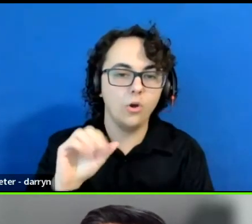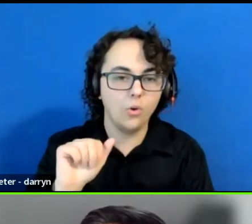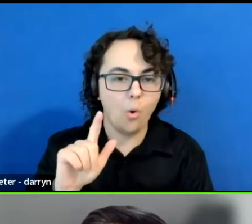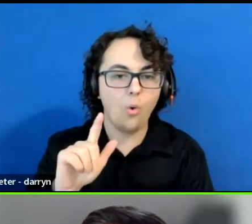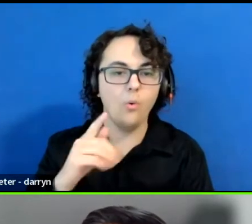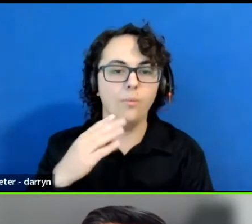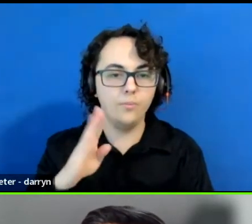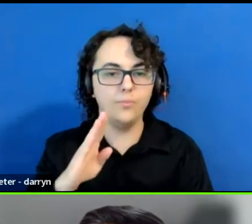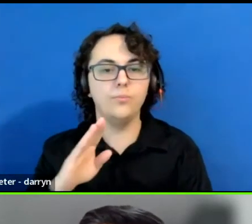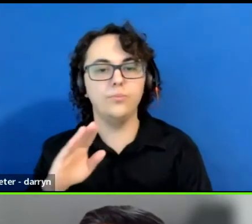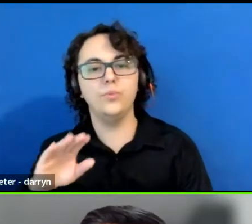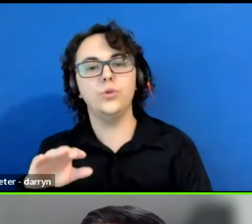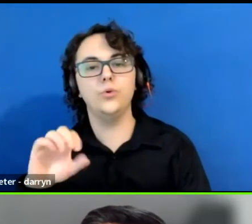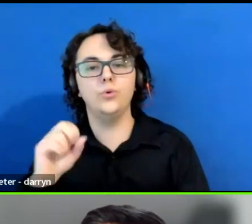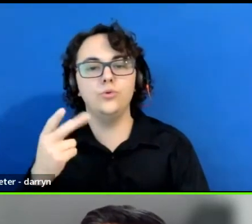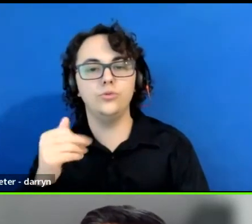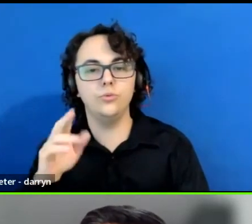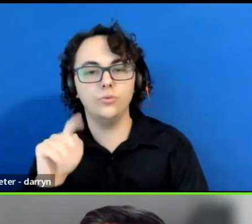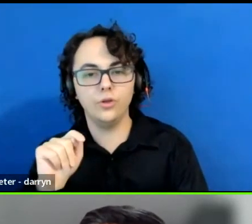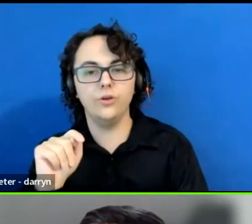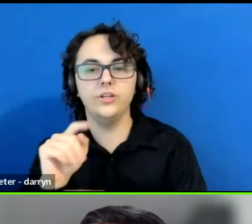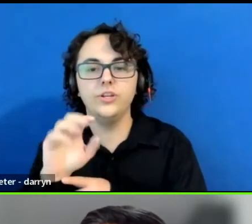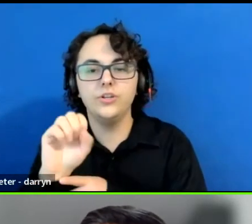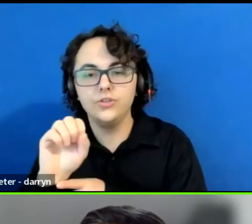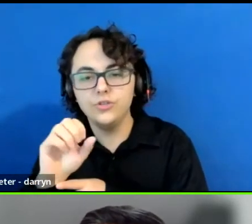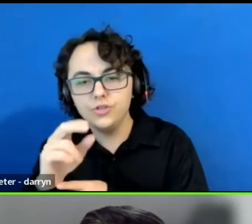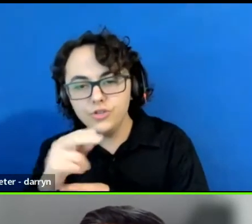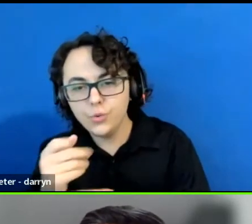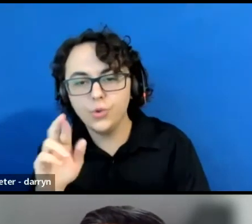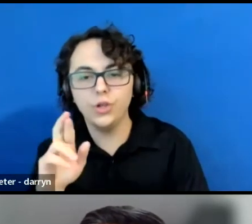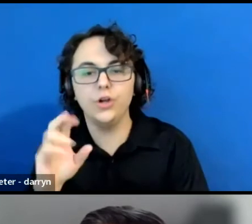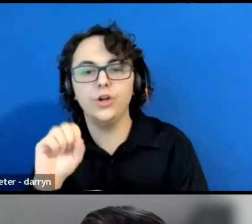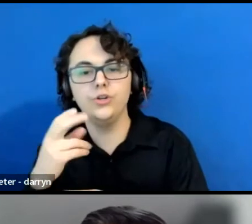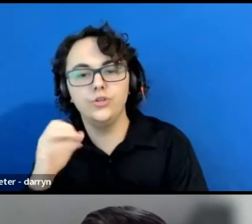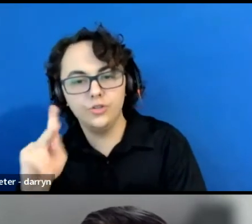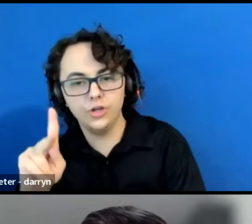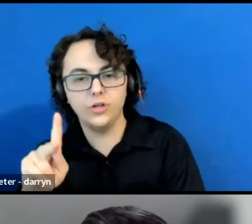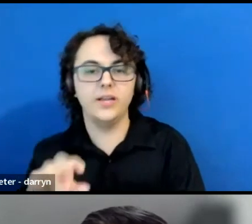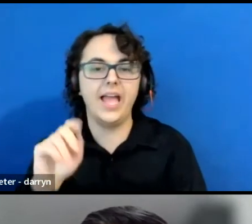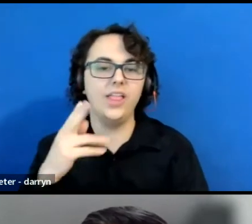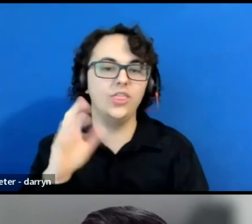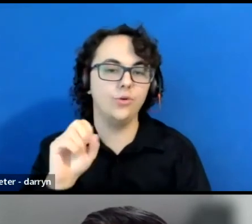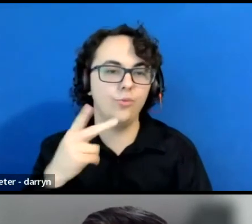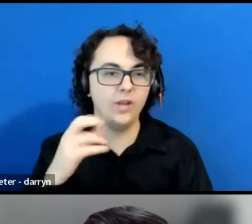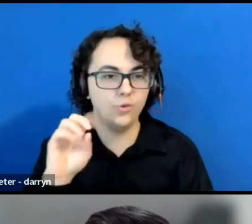at HowlRound for live streaming this event. Yes, thank you so much to all of our funders